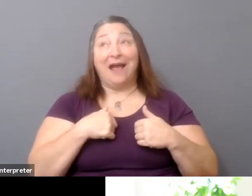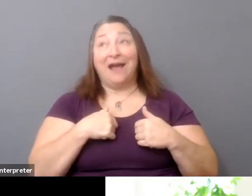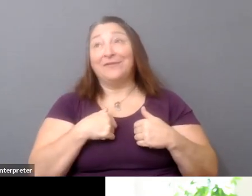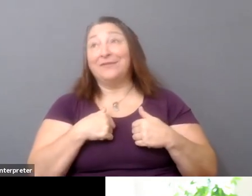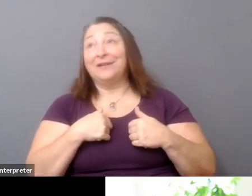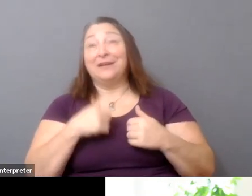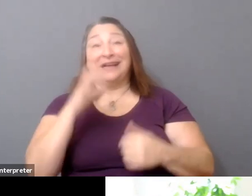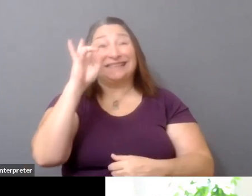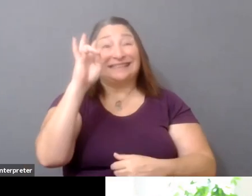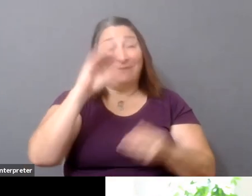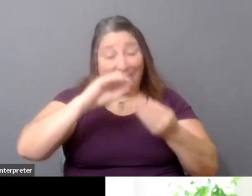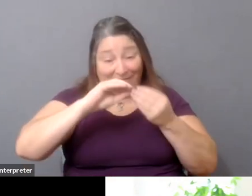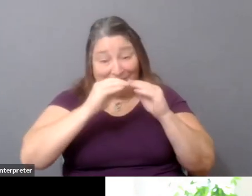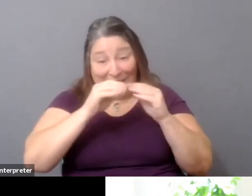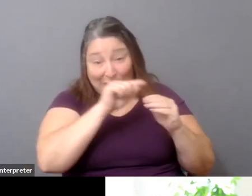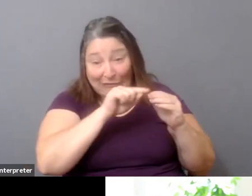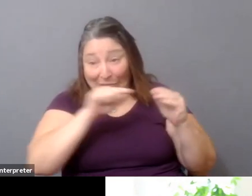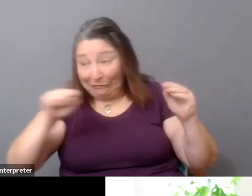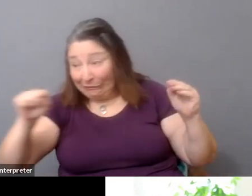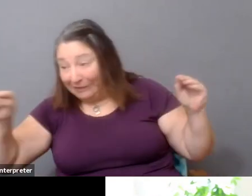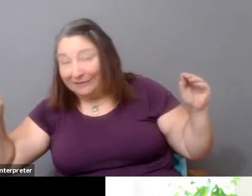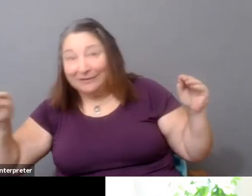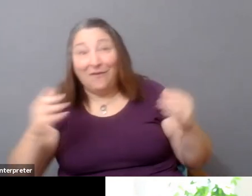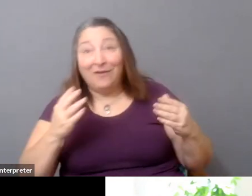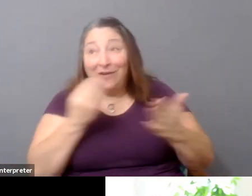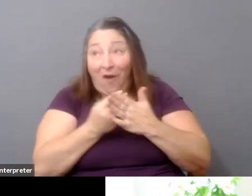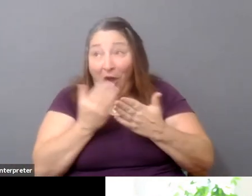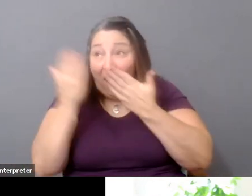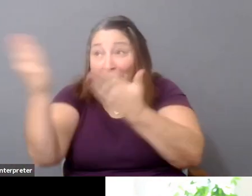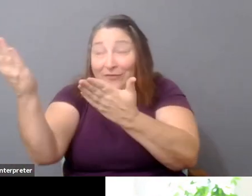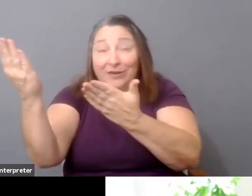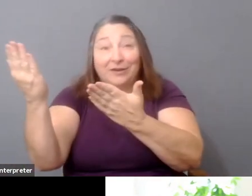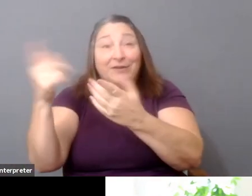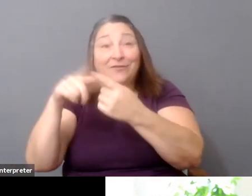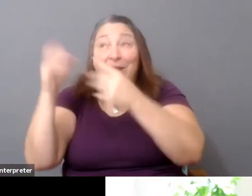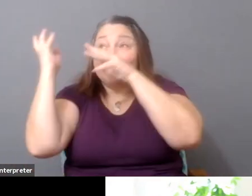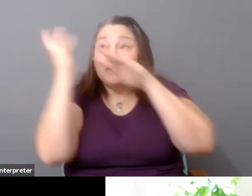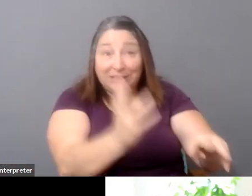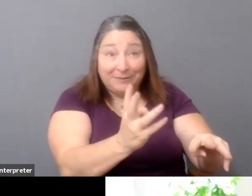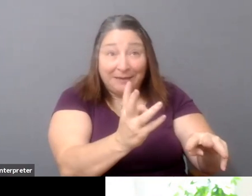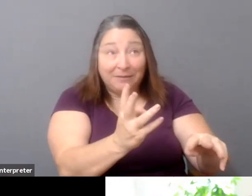a streaming platform, whatever it is, can you bring another filmmaker with you,